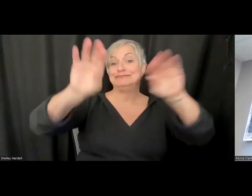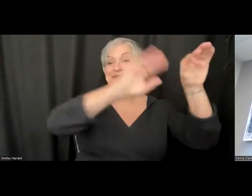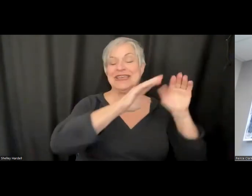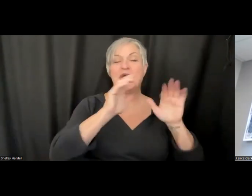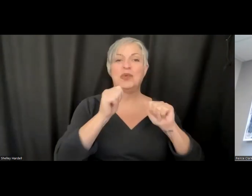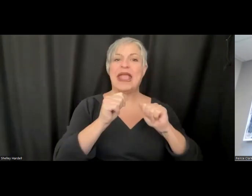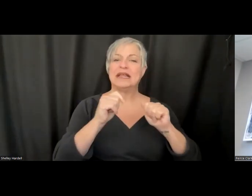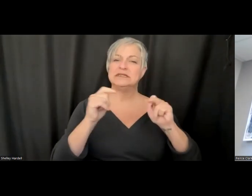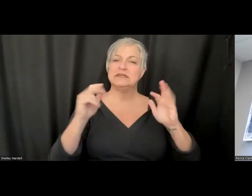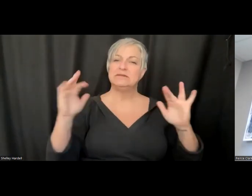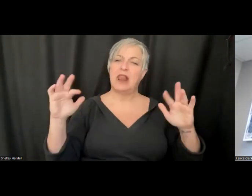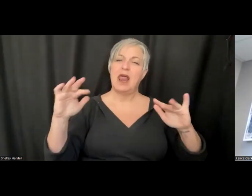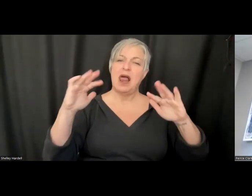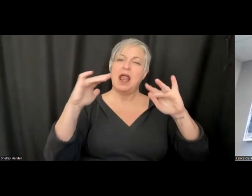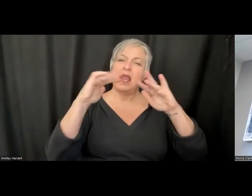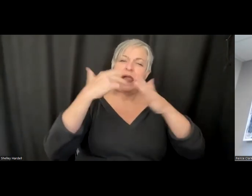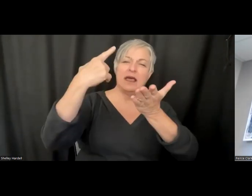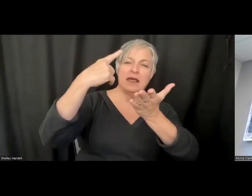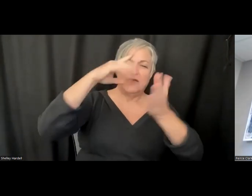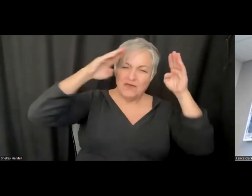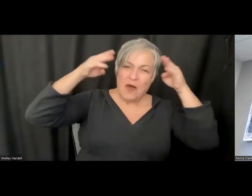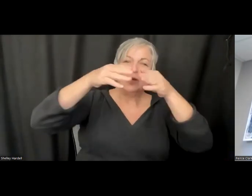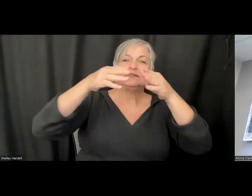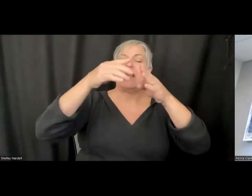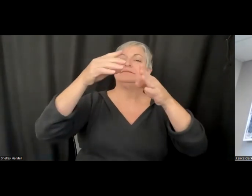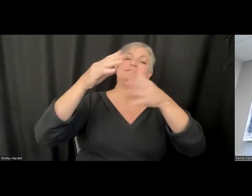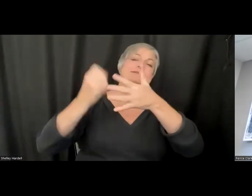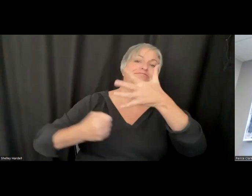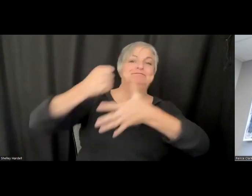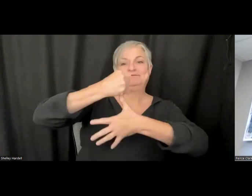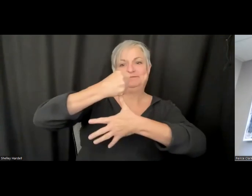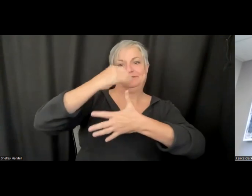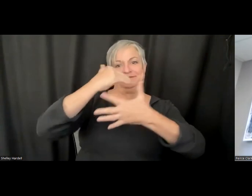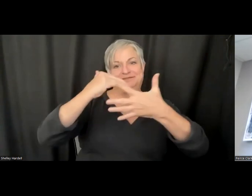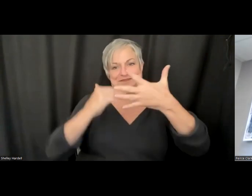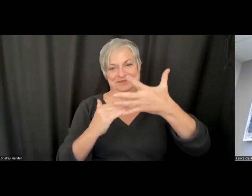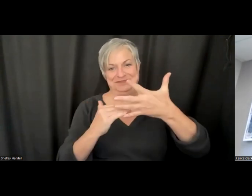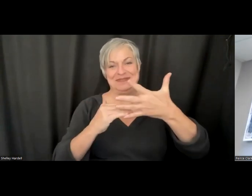points to the wider network on how closed captioning helps,